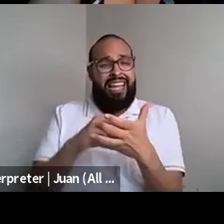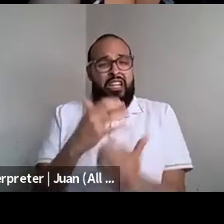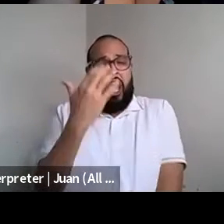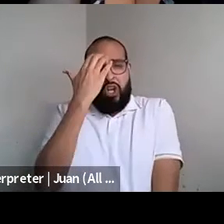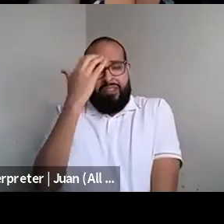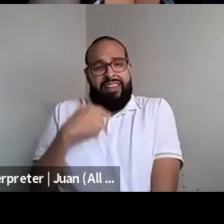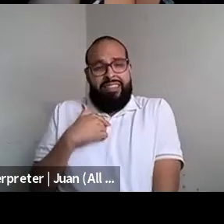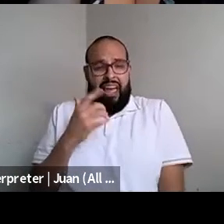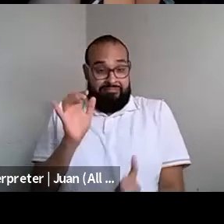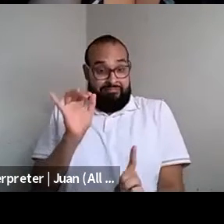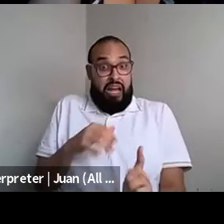Nahshon Anderson: Possible. Kenyon Farrow (he/him/his): And does not